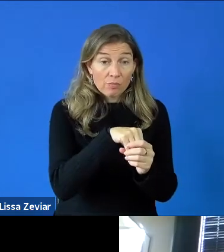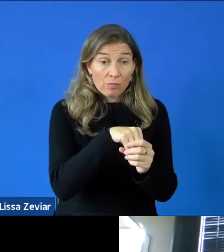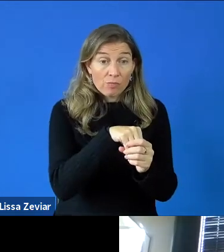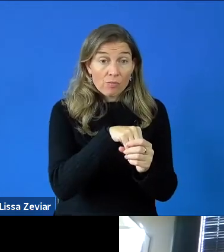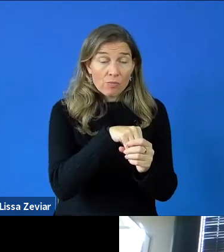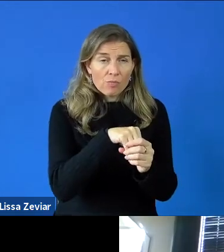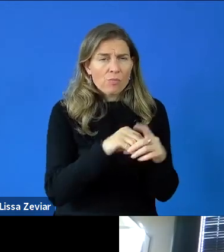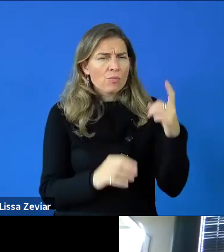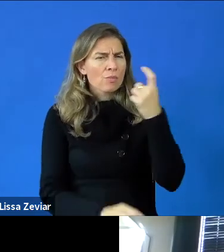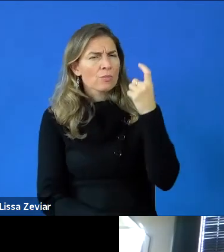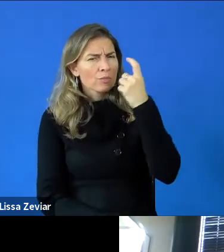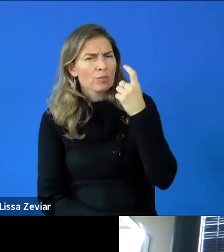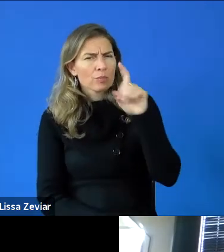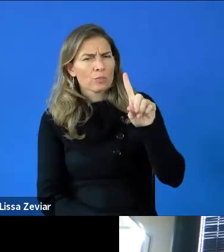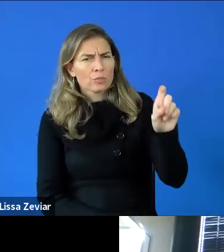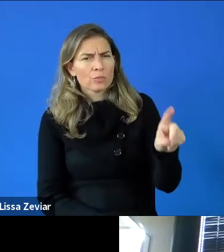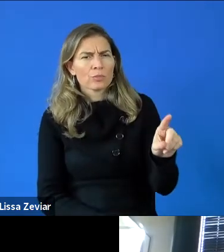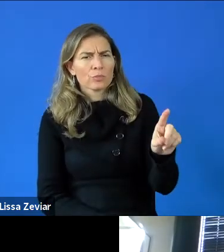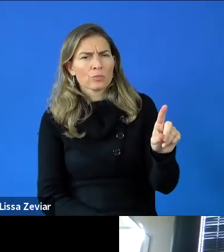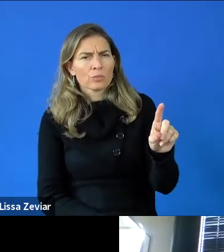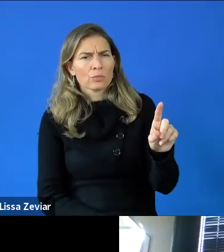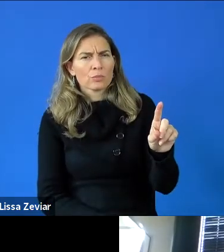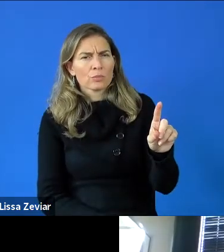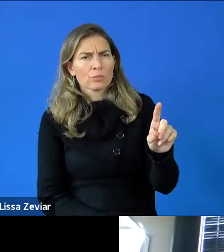the amount of accessibility or inclusion